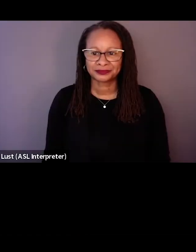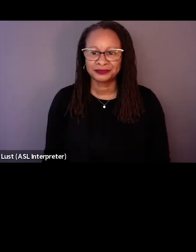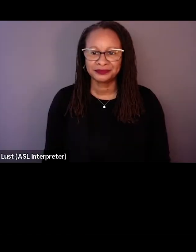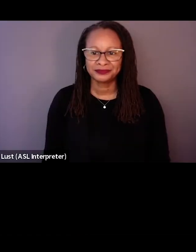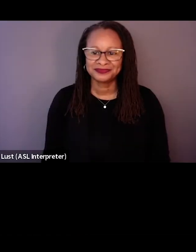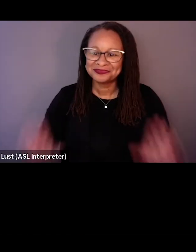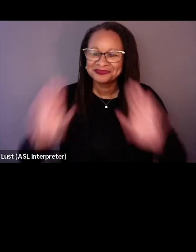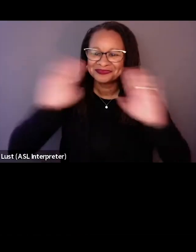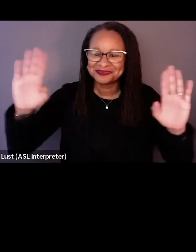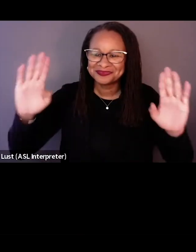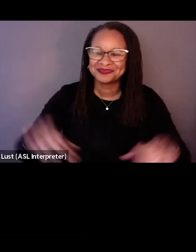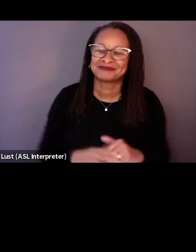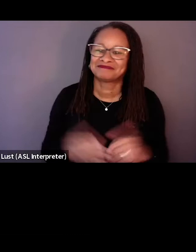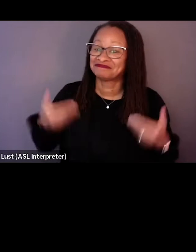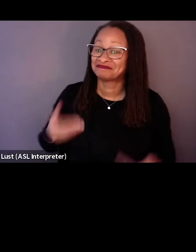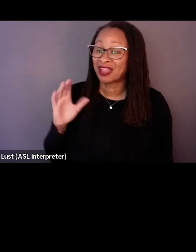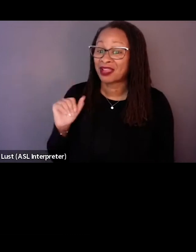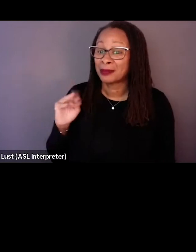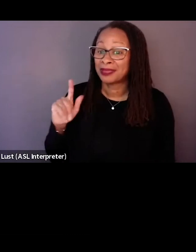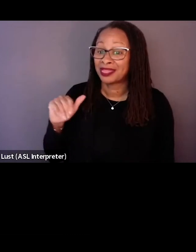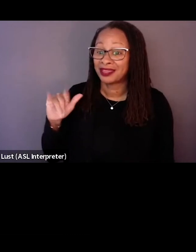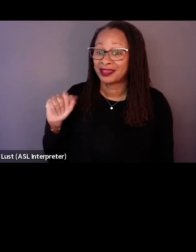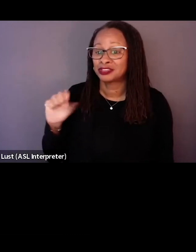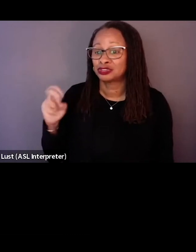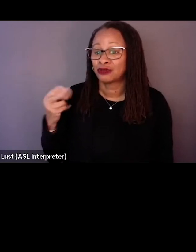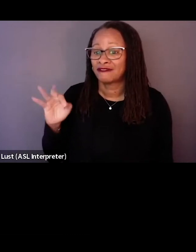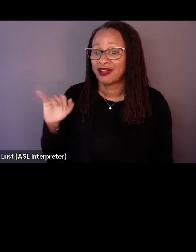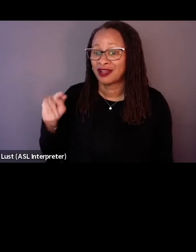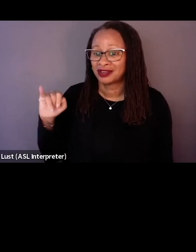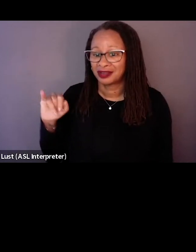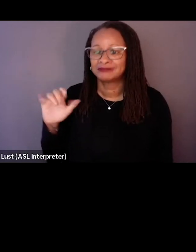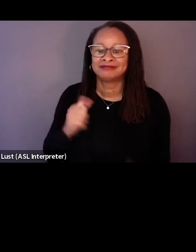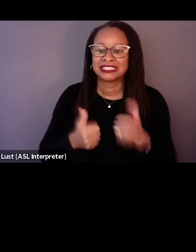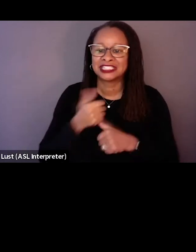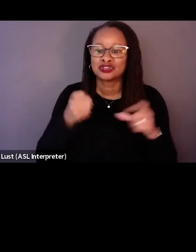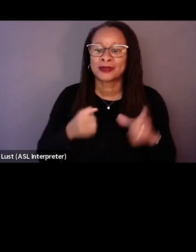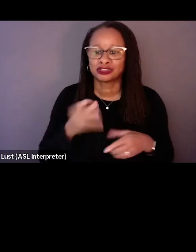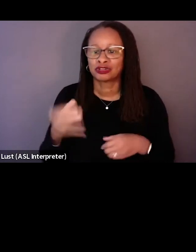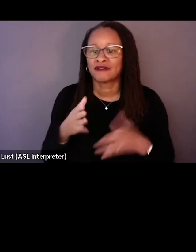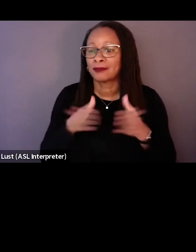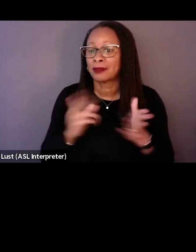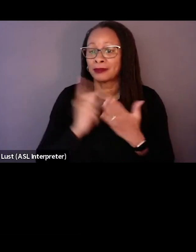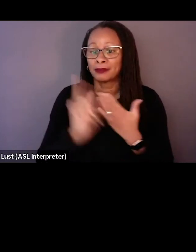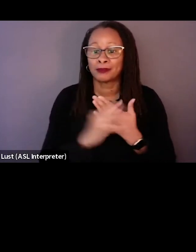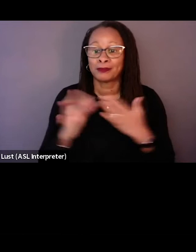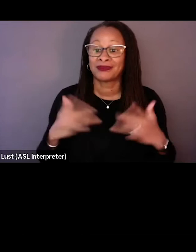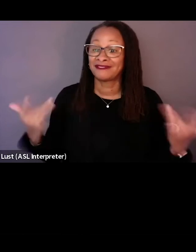Hello everyone. My name is Camillia Shofani and I'm the Senior manager of Public Programs and events here